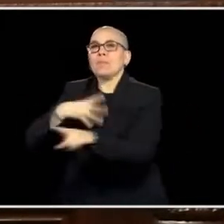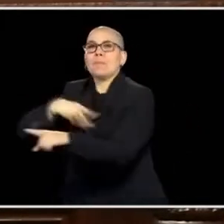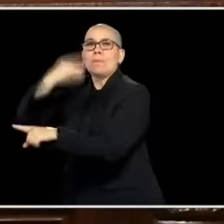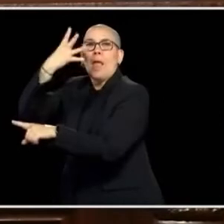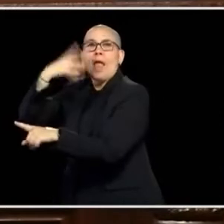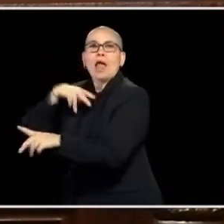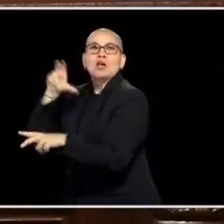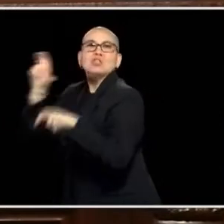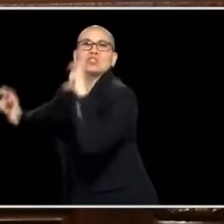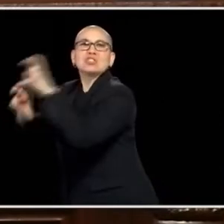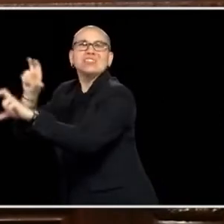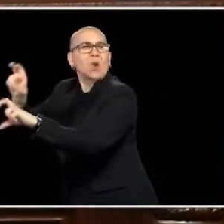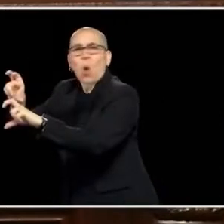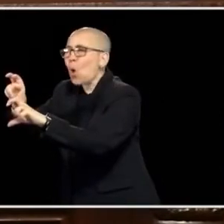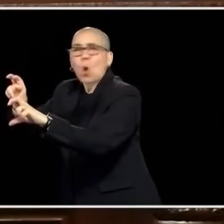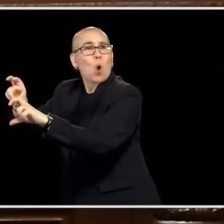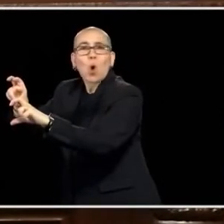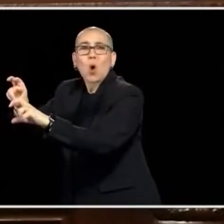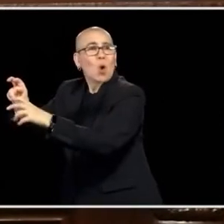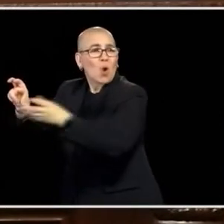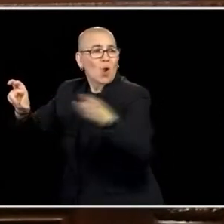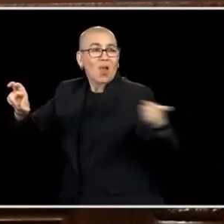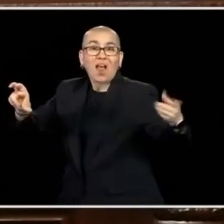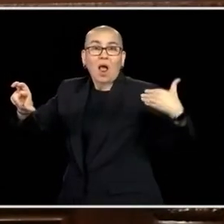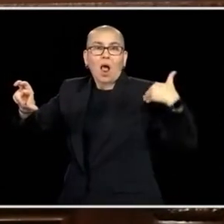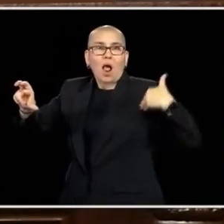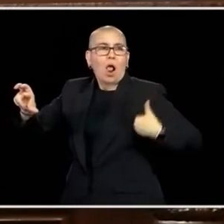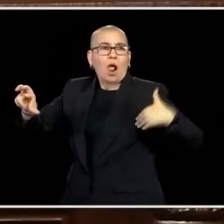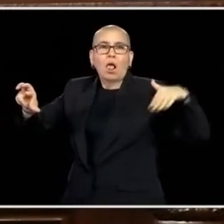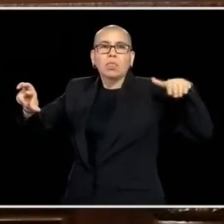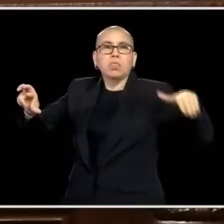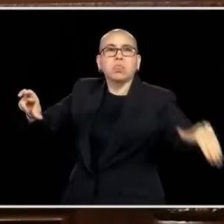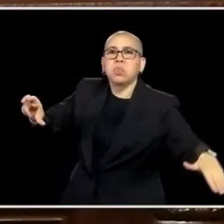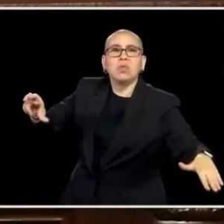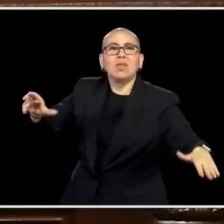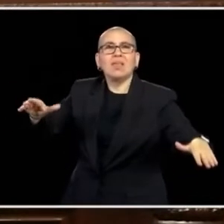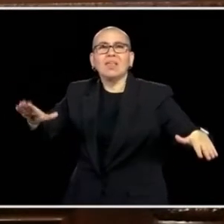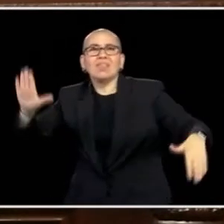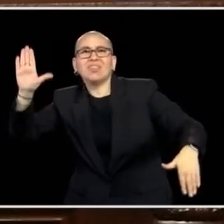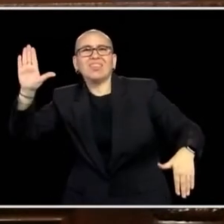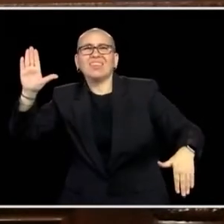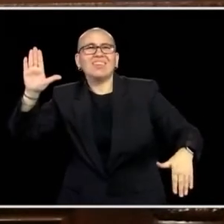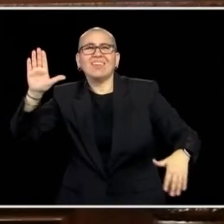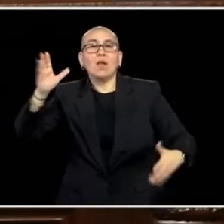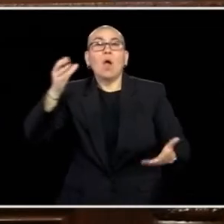CARE DISPARITIES, THE SAME WAY WE DO IN HOMEOWNERSHIP DISPARITIES, BUT THE REAL REASON, TOO, THAT GOES ALONG